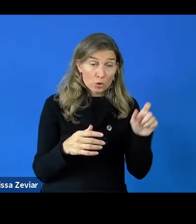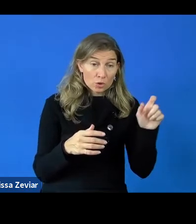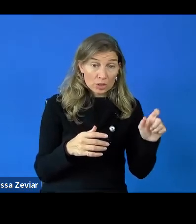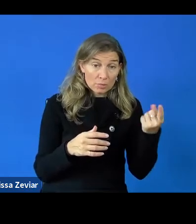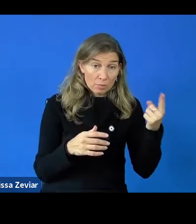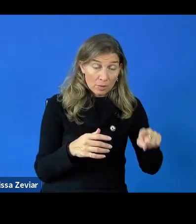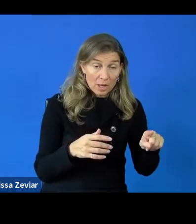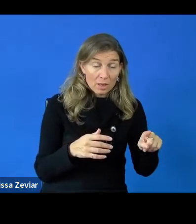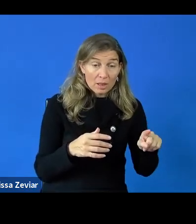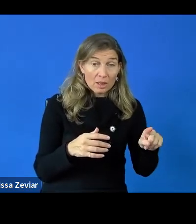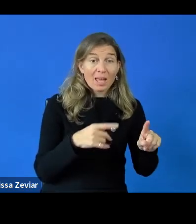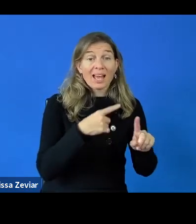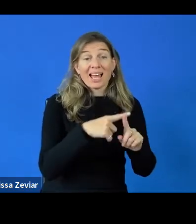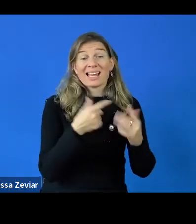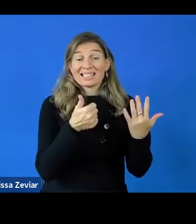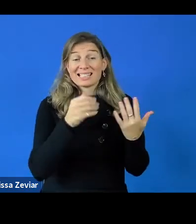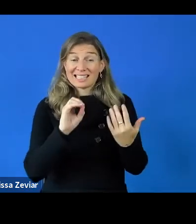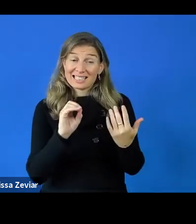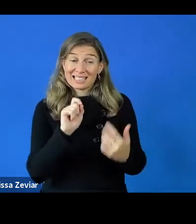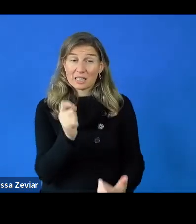If the project is 3 years, you multiply by 3.